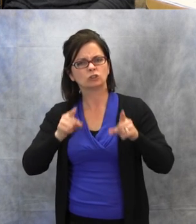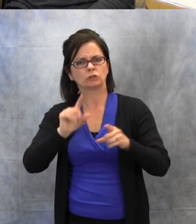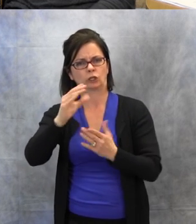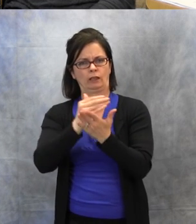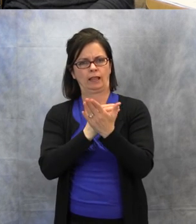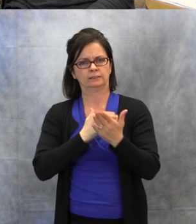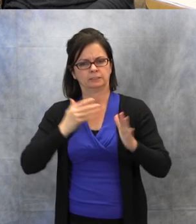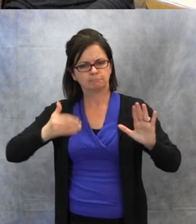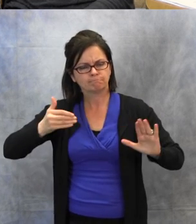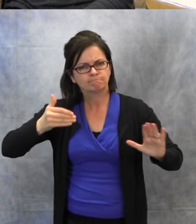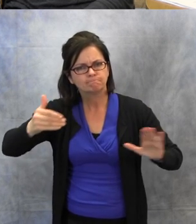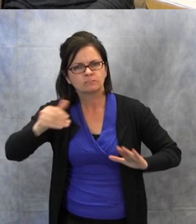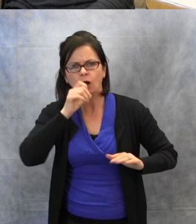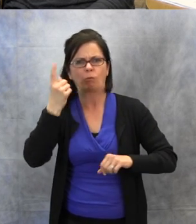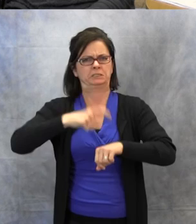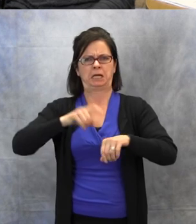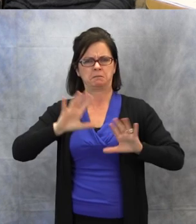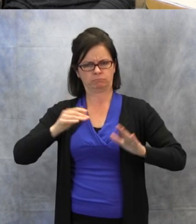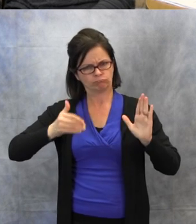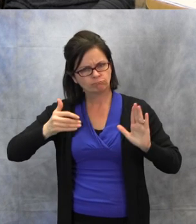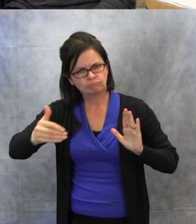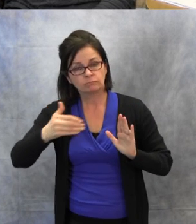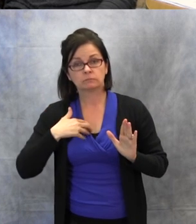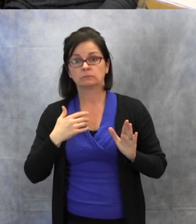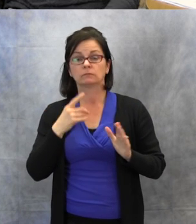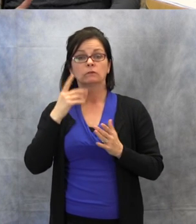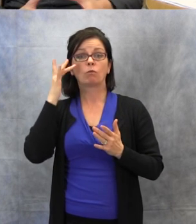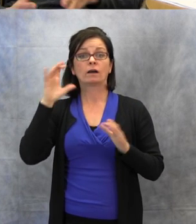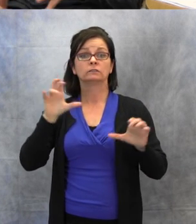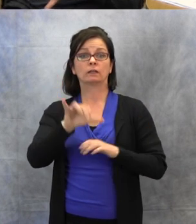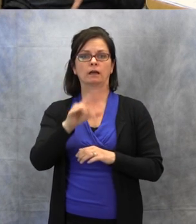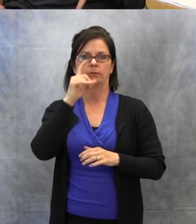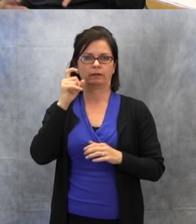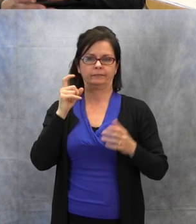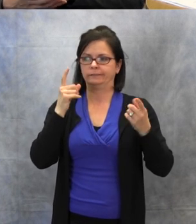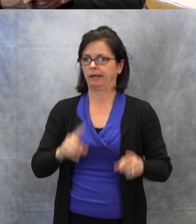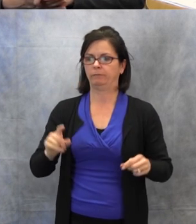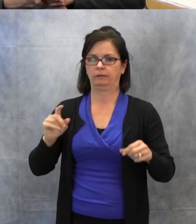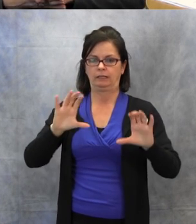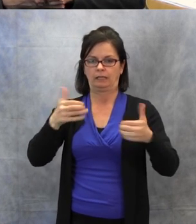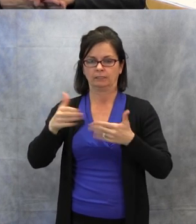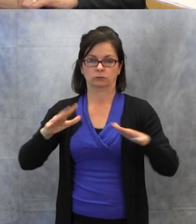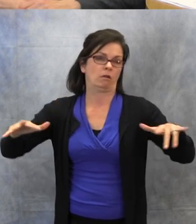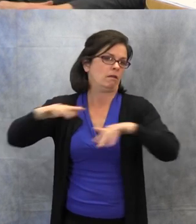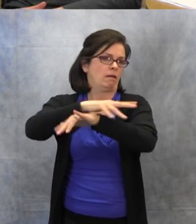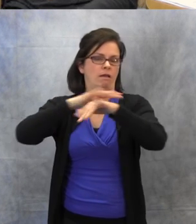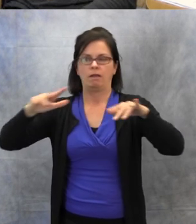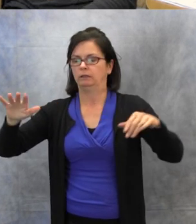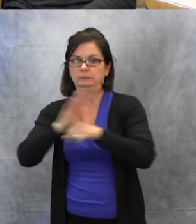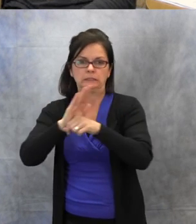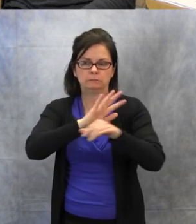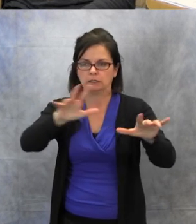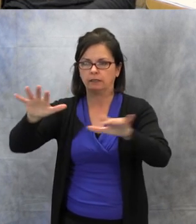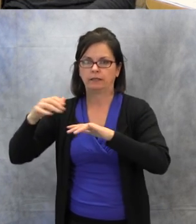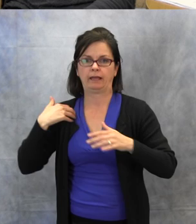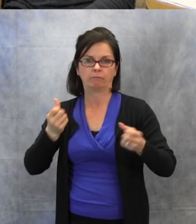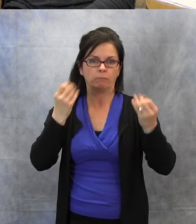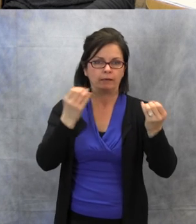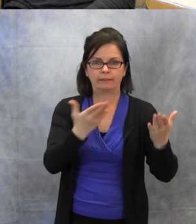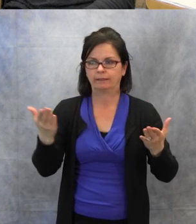because often within a busy classroom, if there is multiple things going on,